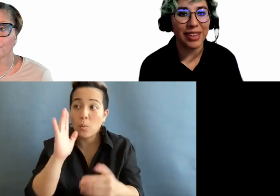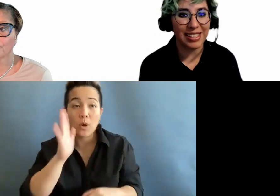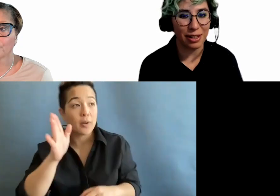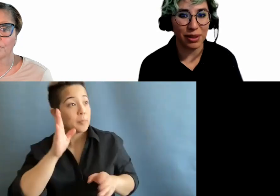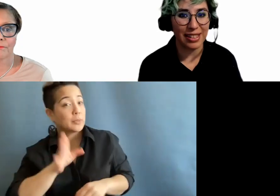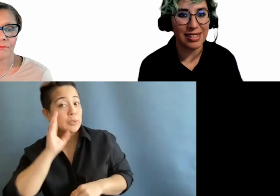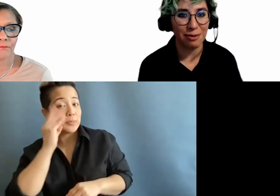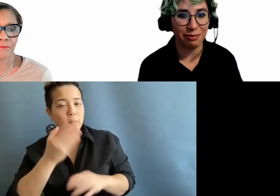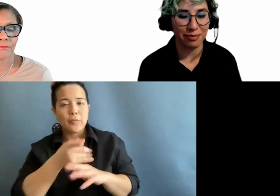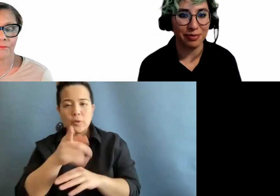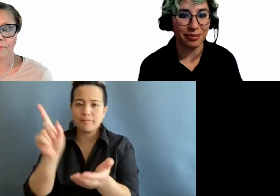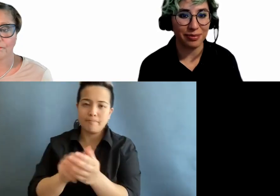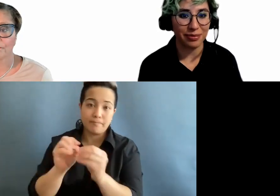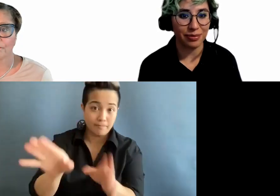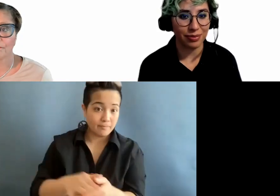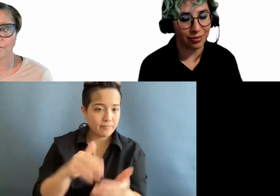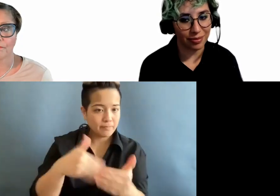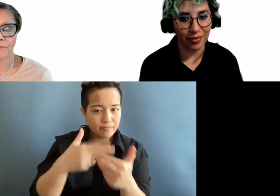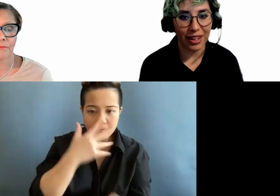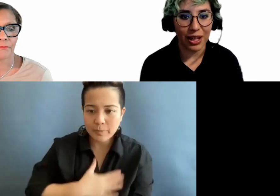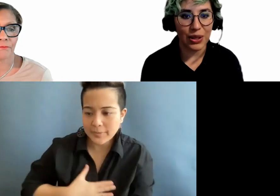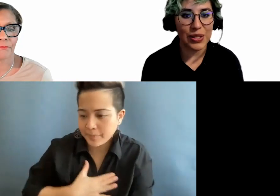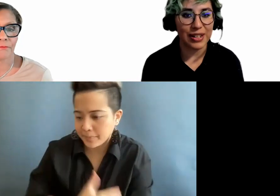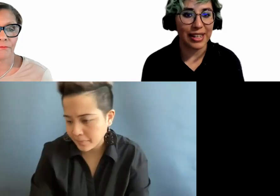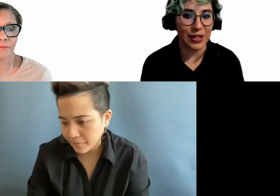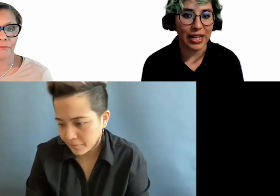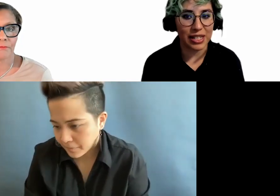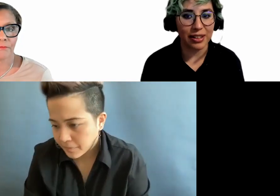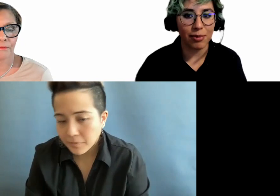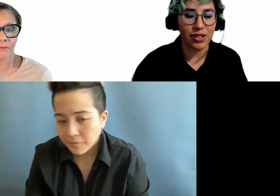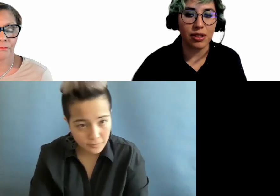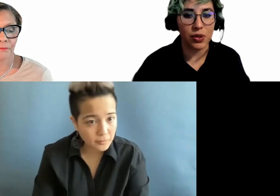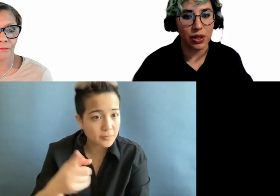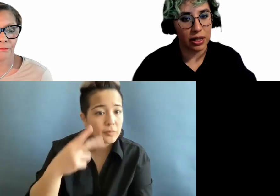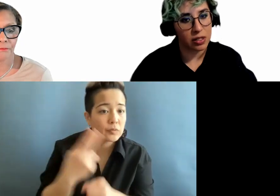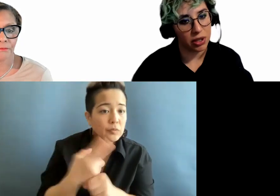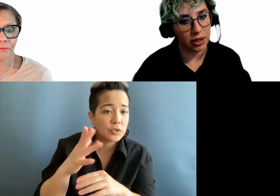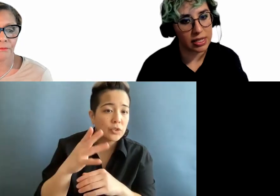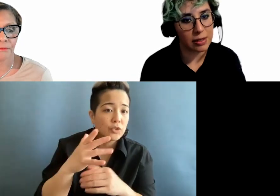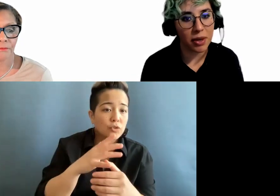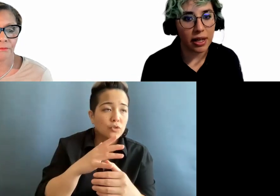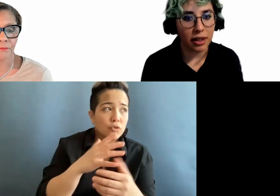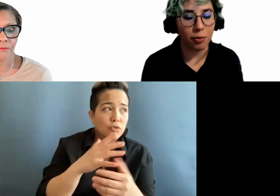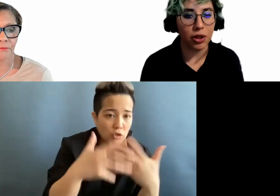Next slide, please. User interaction versus user experience.